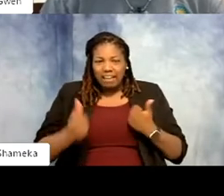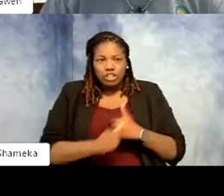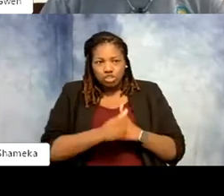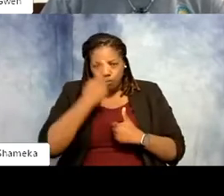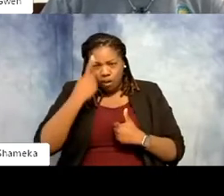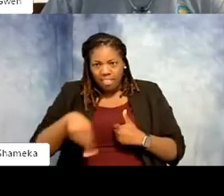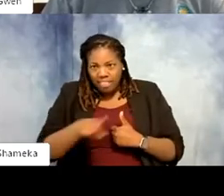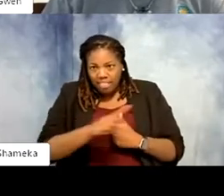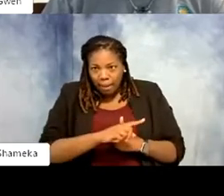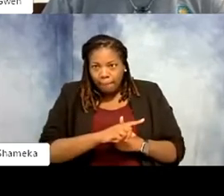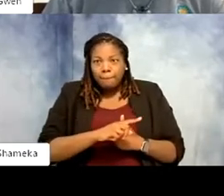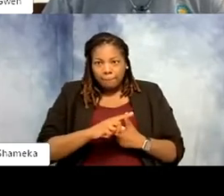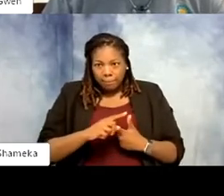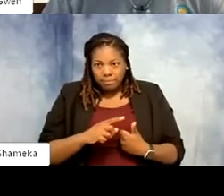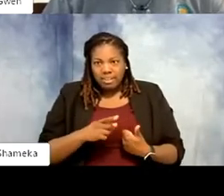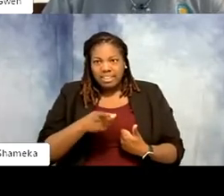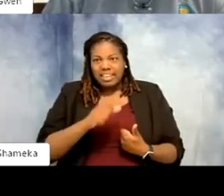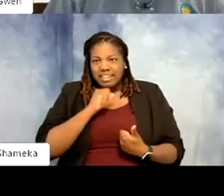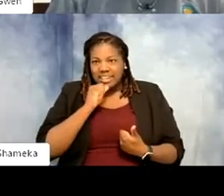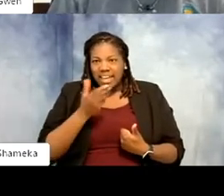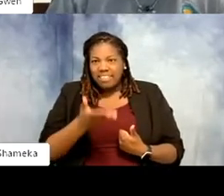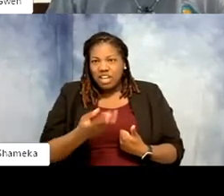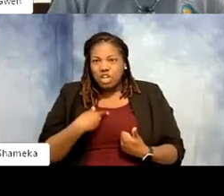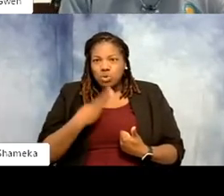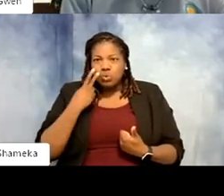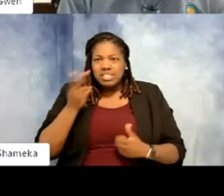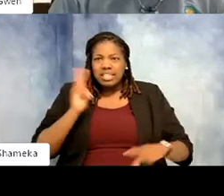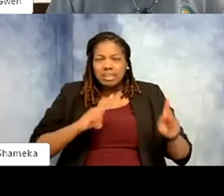exhibit to be healthy. They're not there to see the public like the public's there to see them.